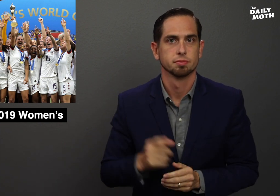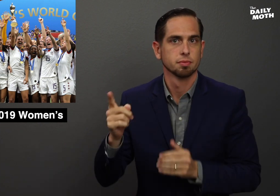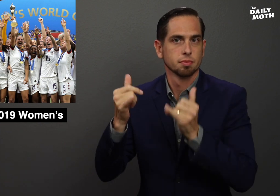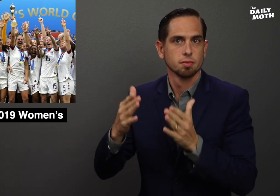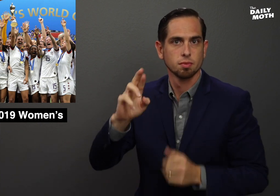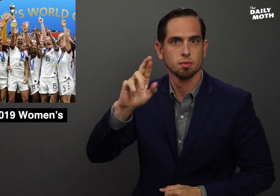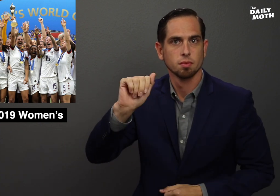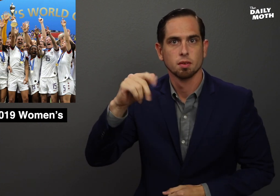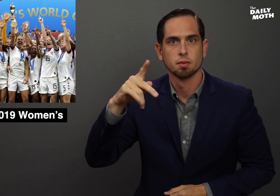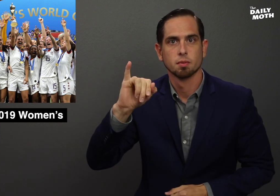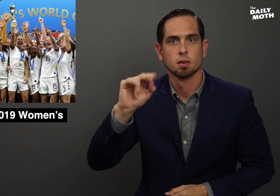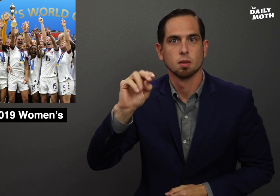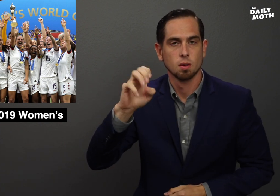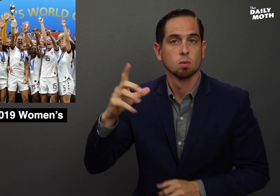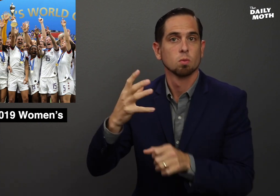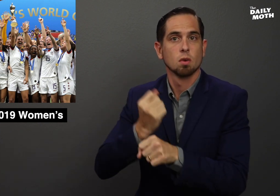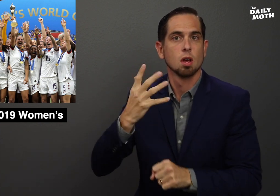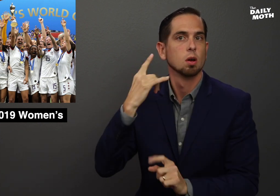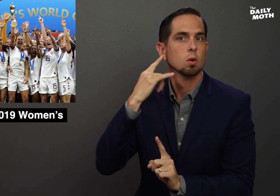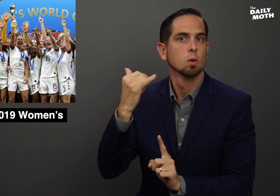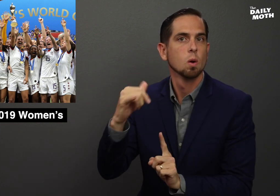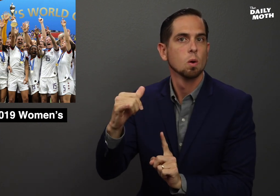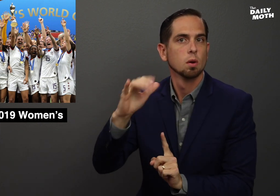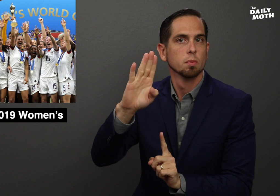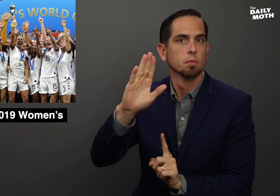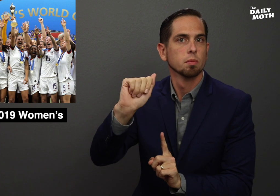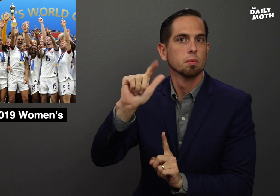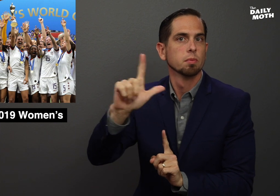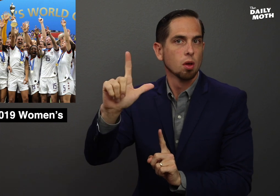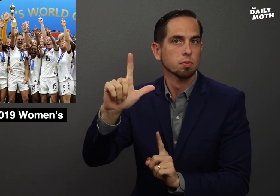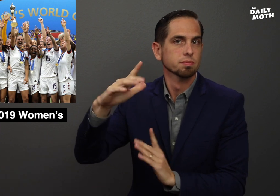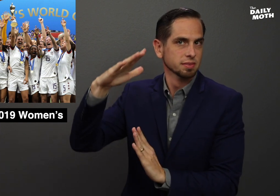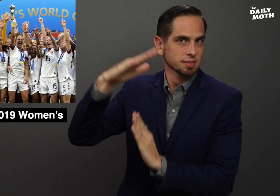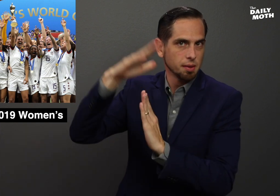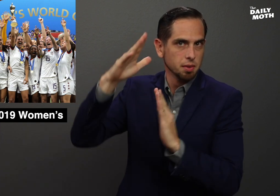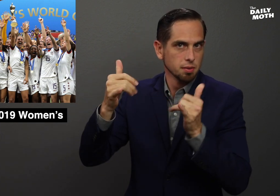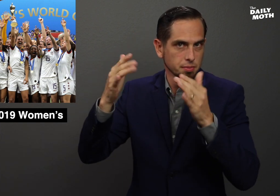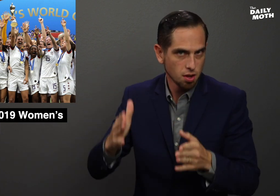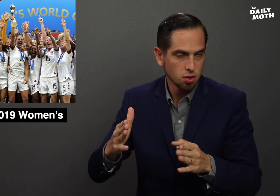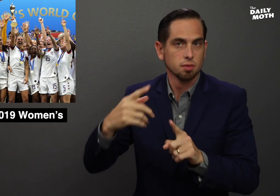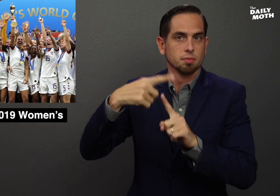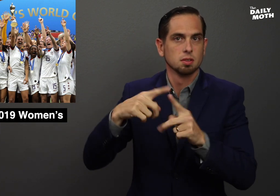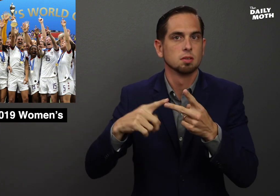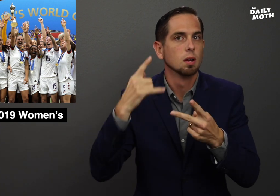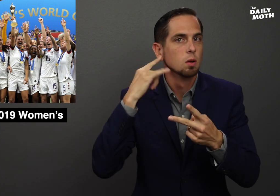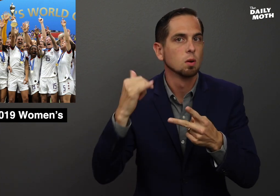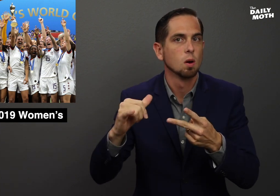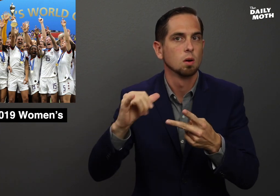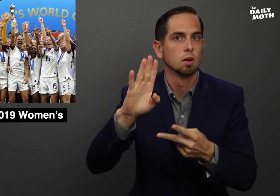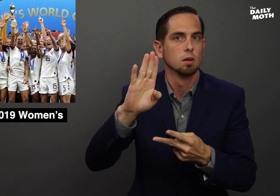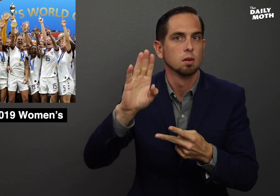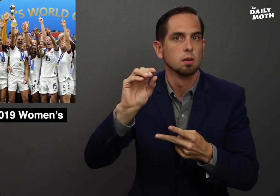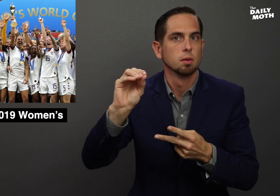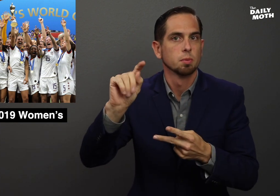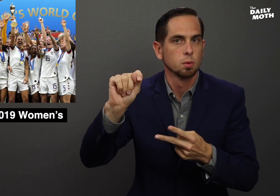Rapinoe won the Golden Ball (top player) and the Golden Boot